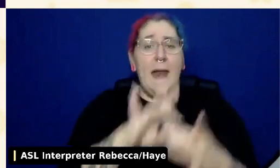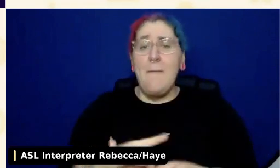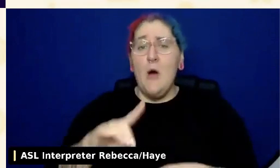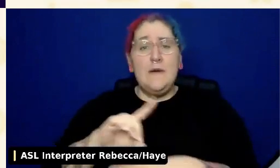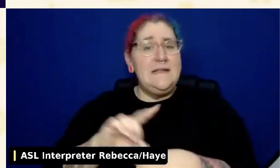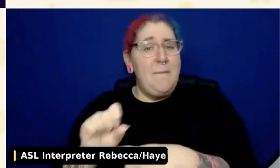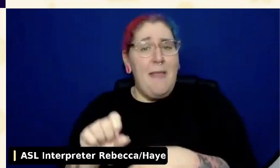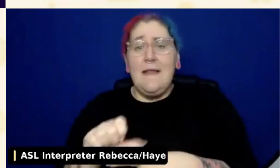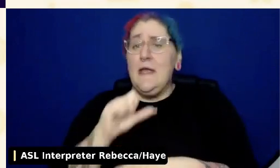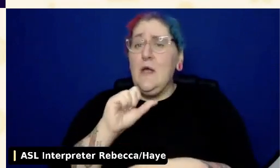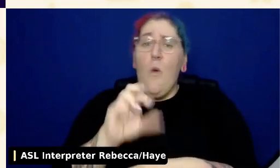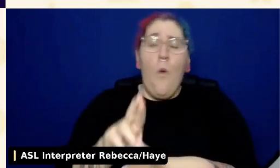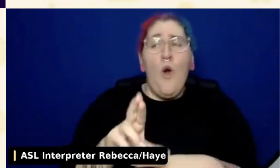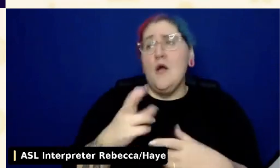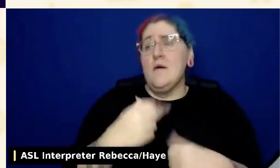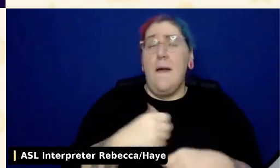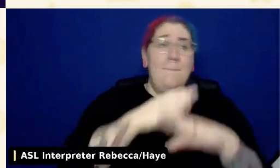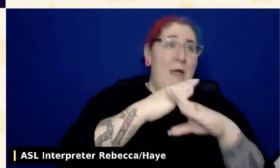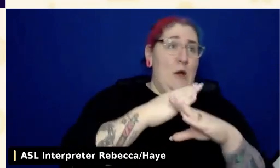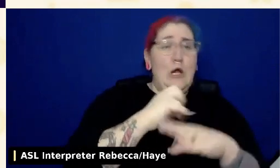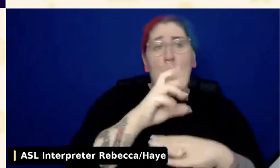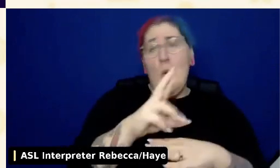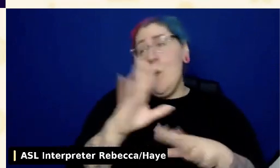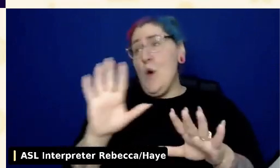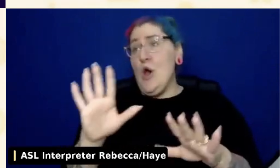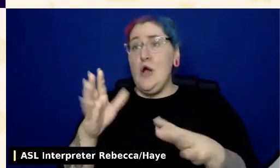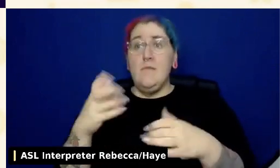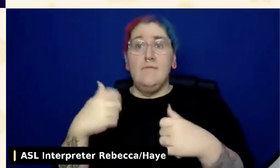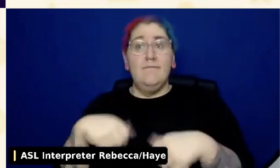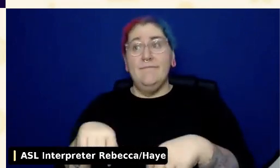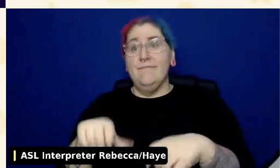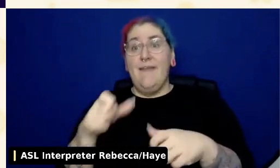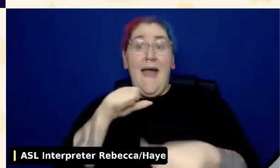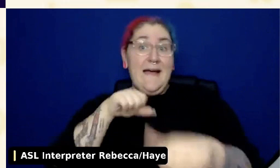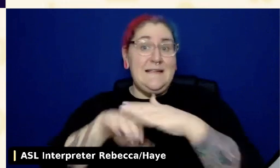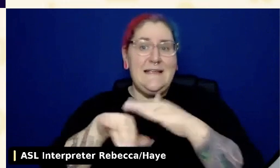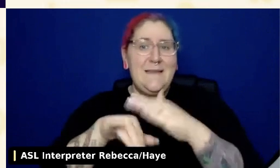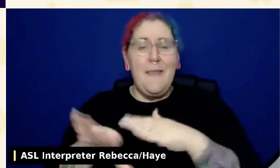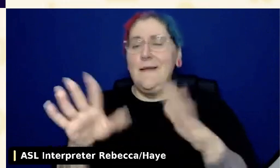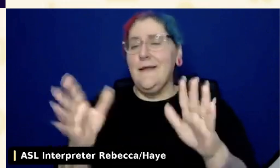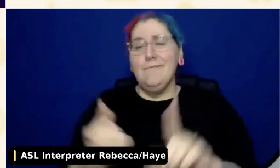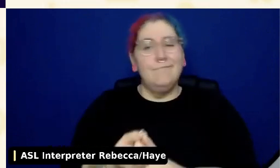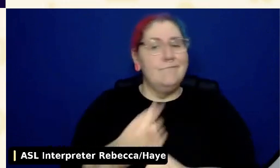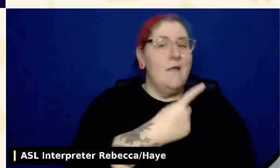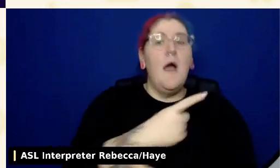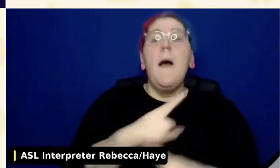For some other users, dark mode is extremely important to their ability to consume content.